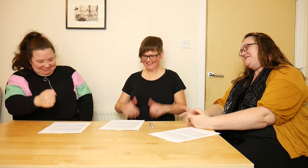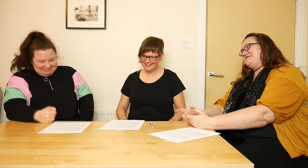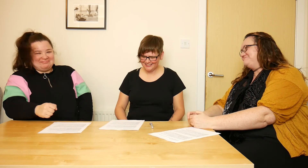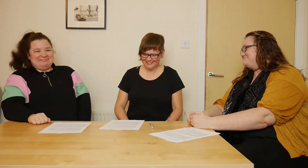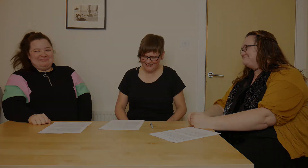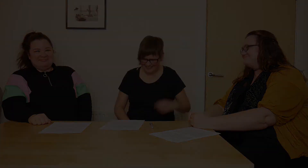Yeah.